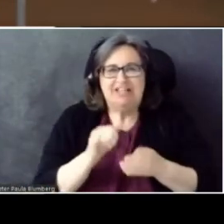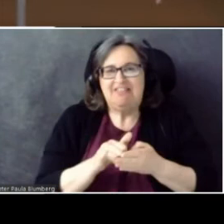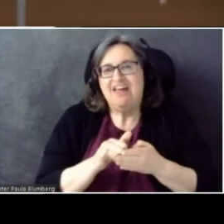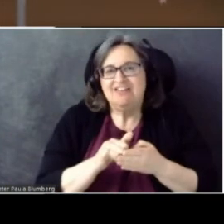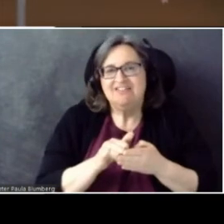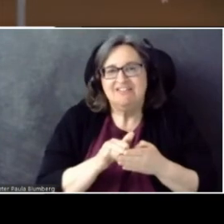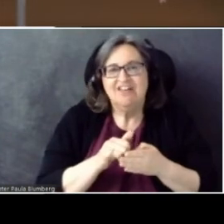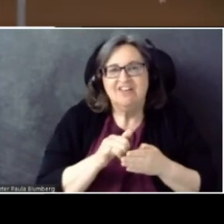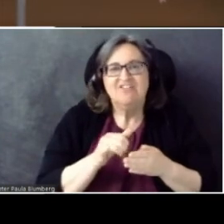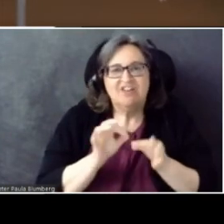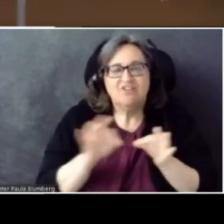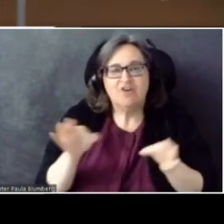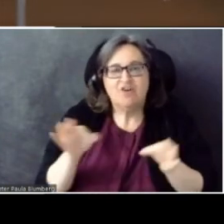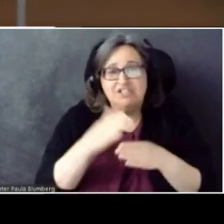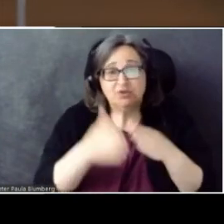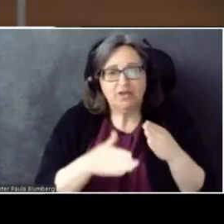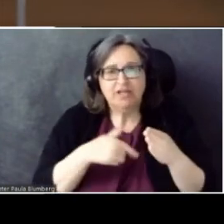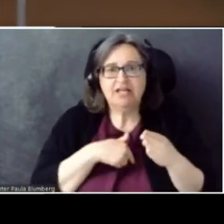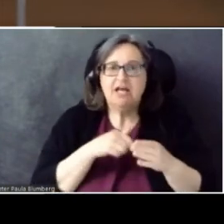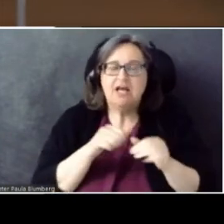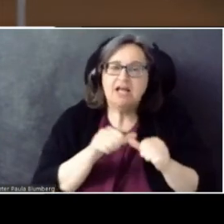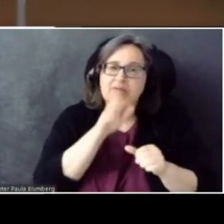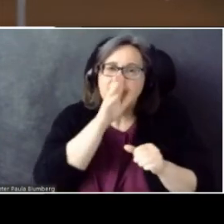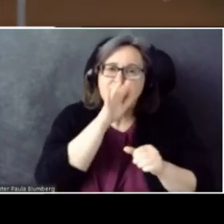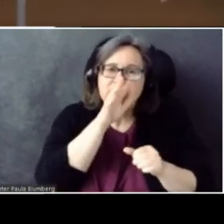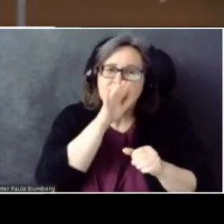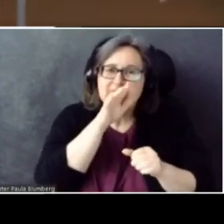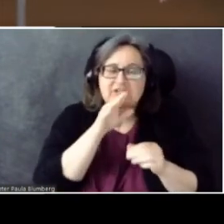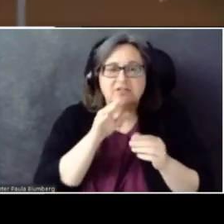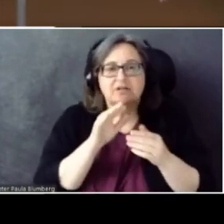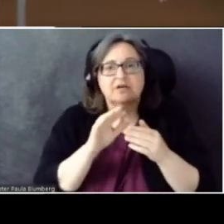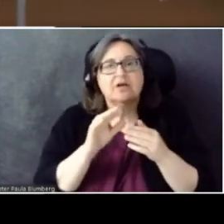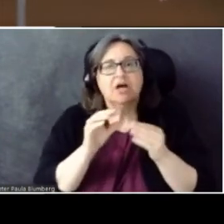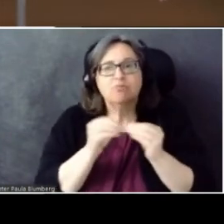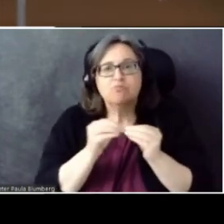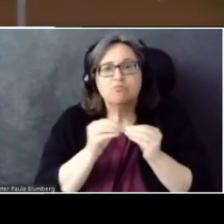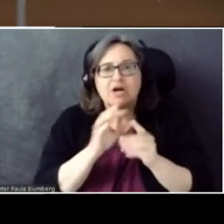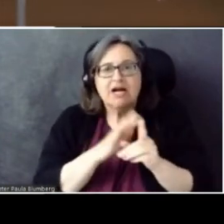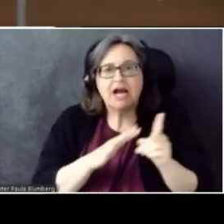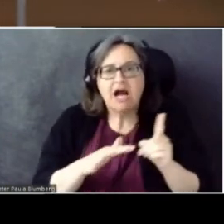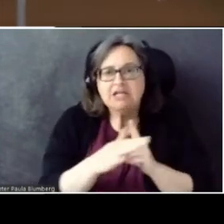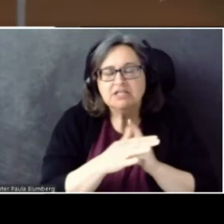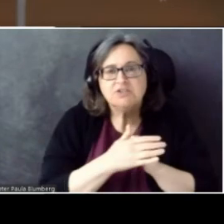But, as I kept speaking, and as it got more context, and ran through these models that